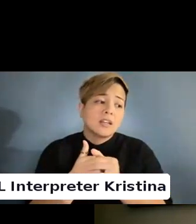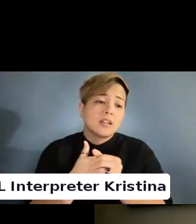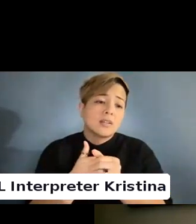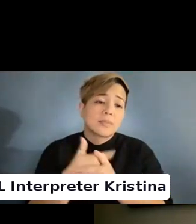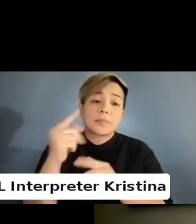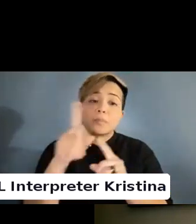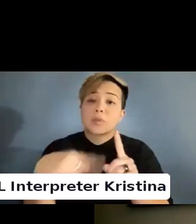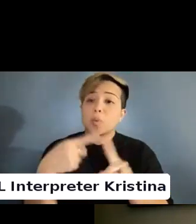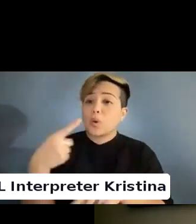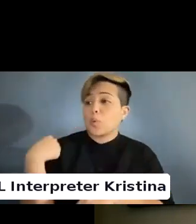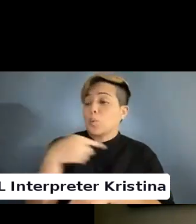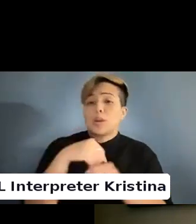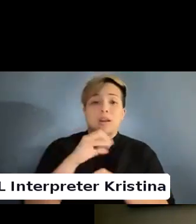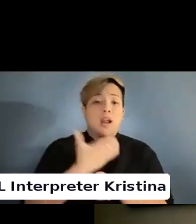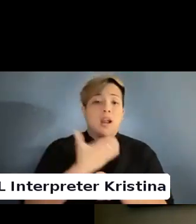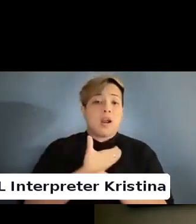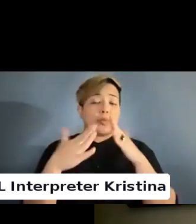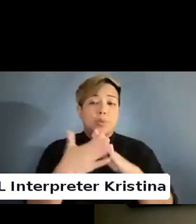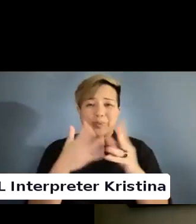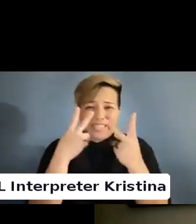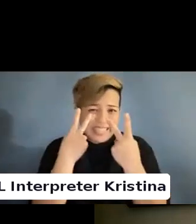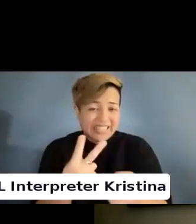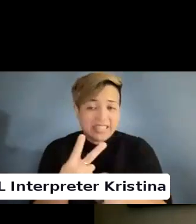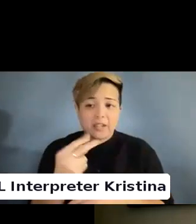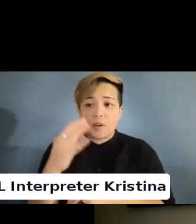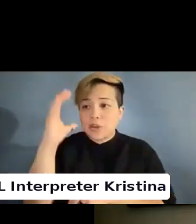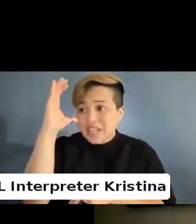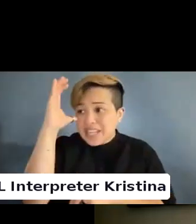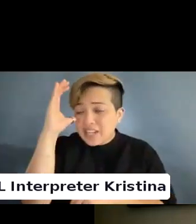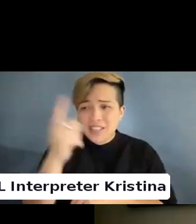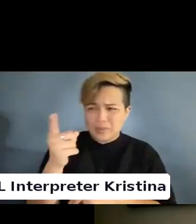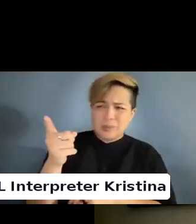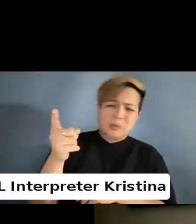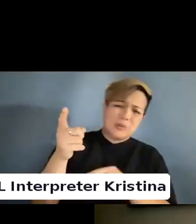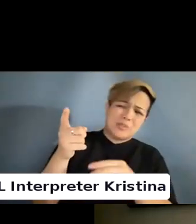When we and our communities see or hear something problematic that we are calling out or calling